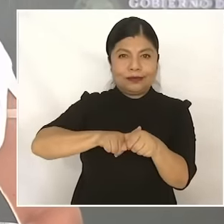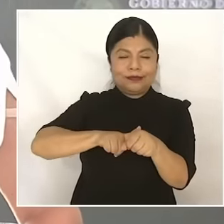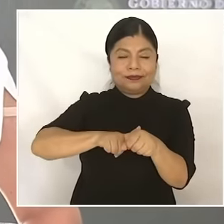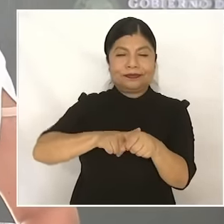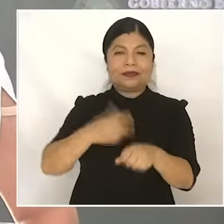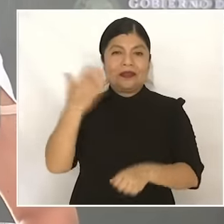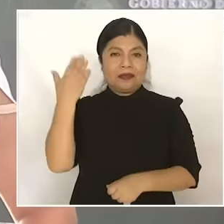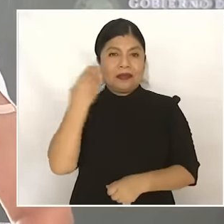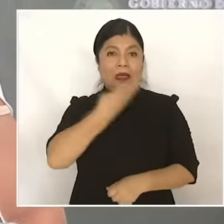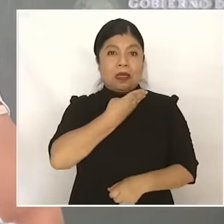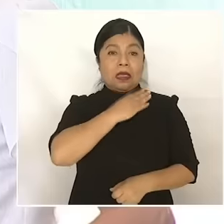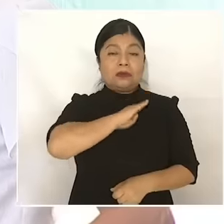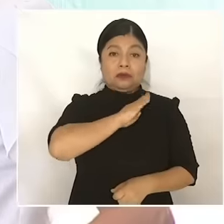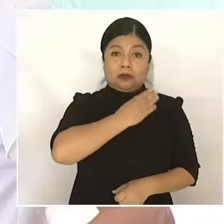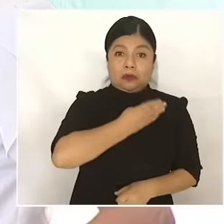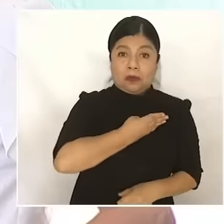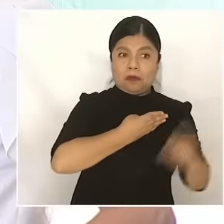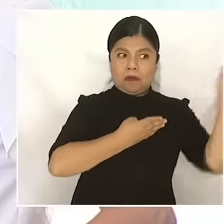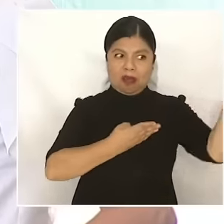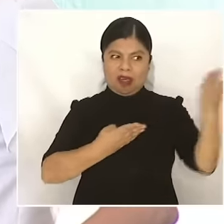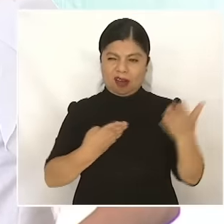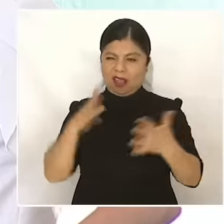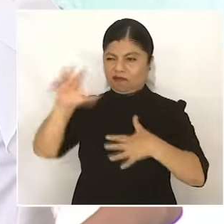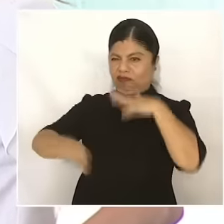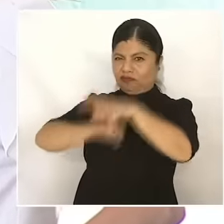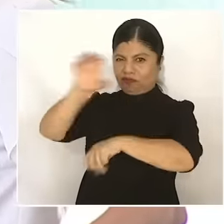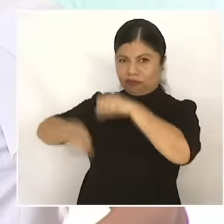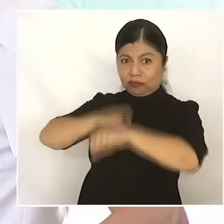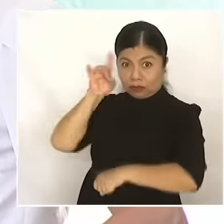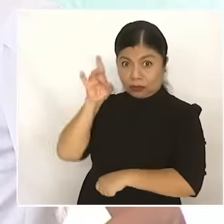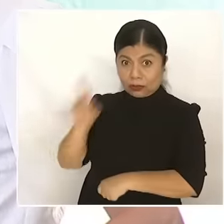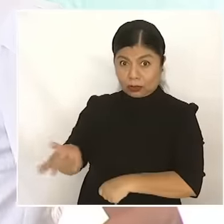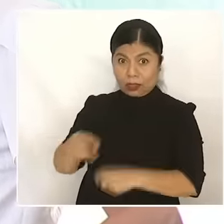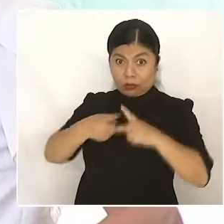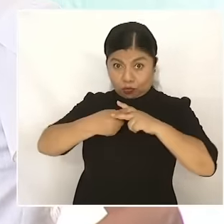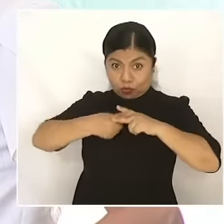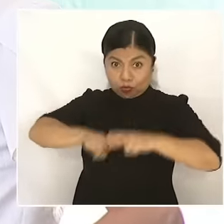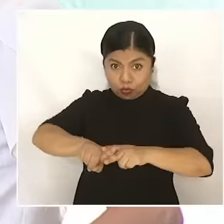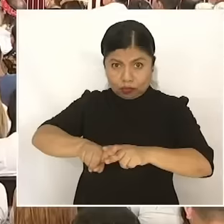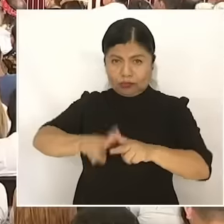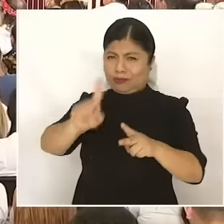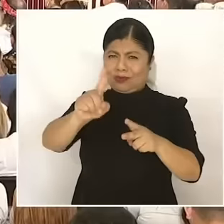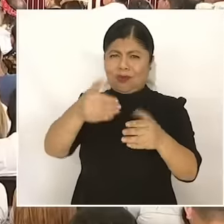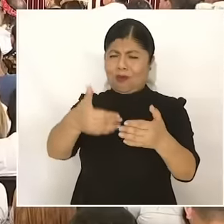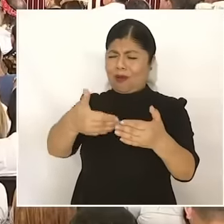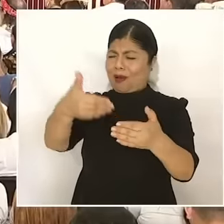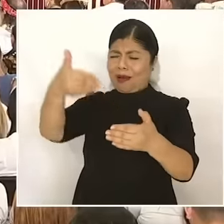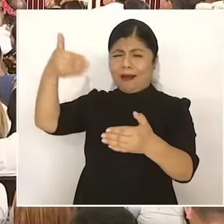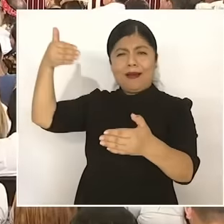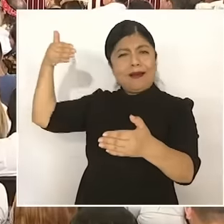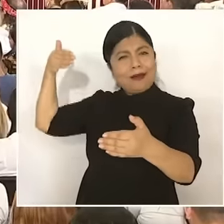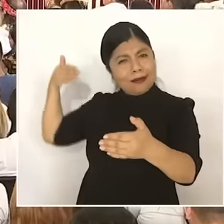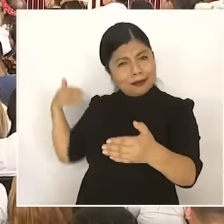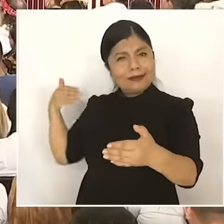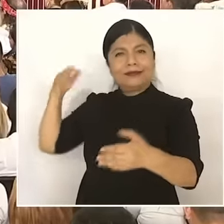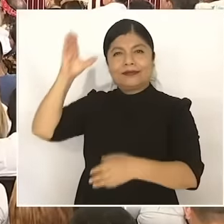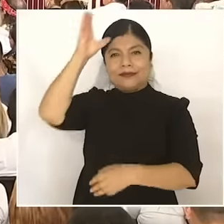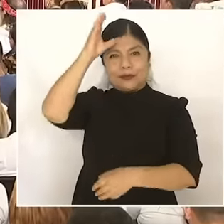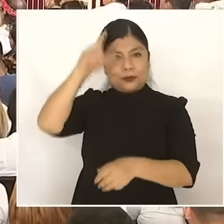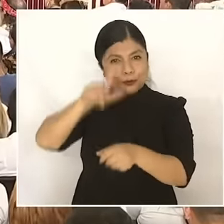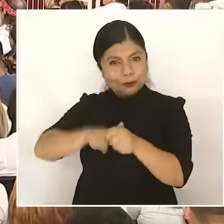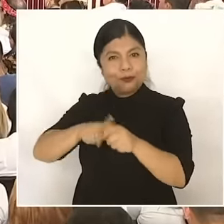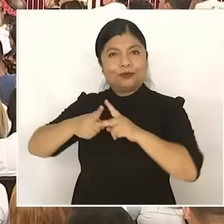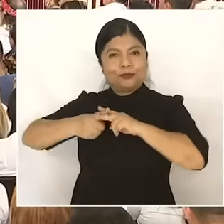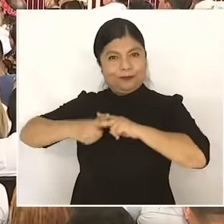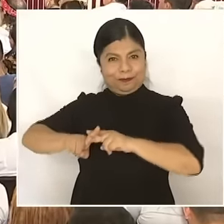or the invasion comes from much earlier and is what remains as the great values of